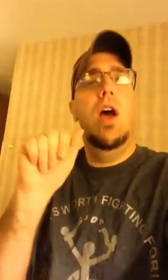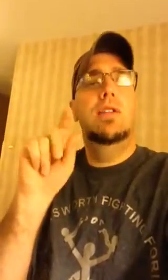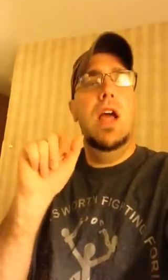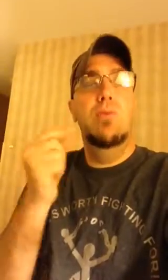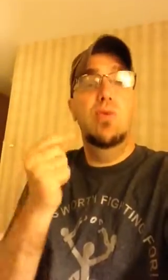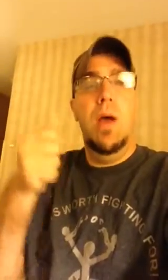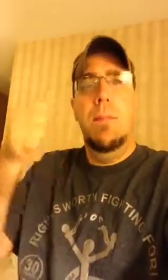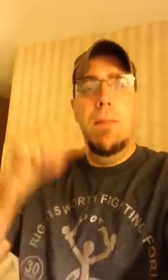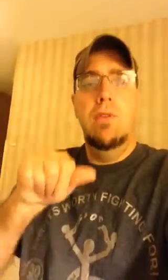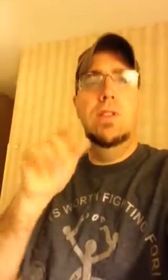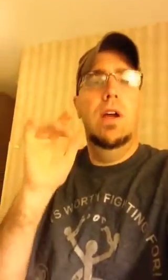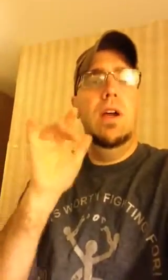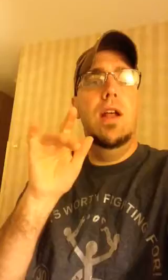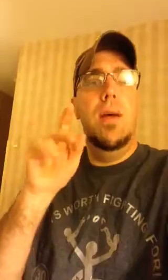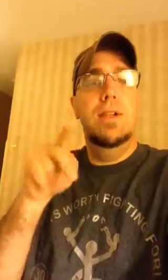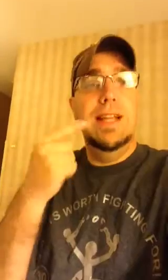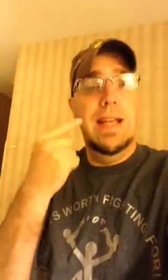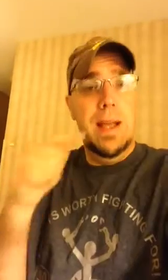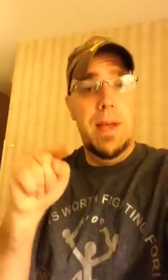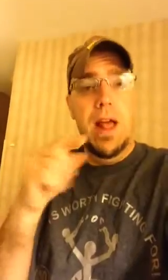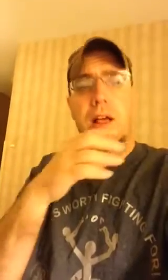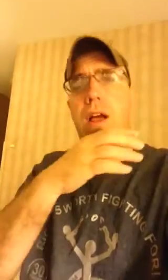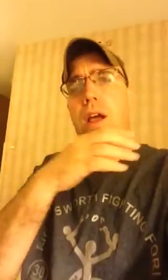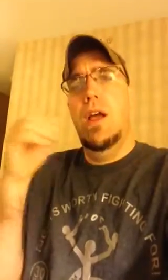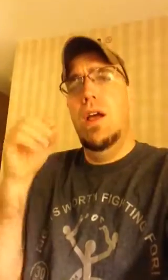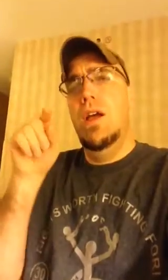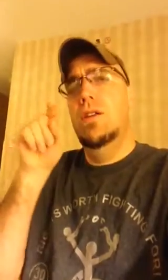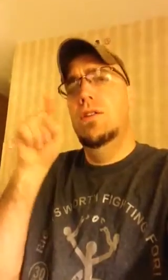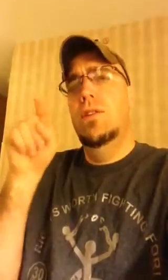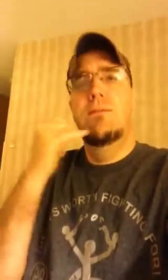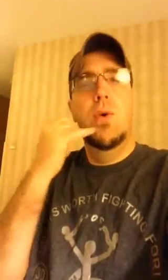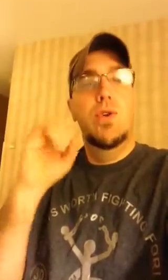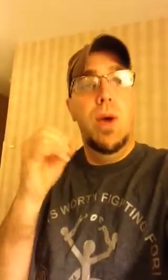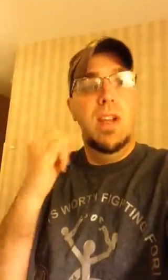ADAPT decided to post the email and phone number for all people